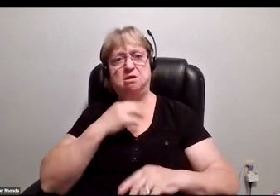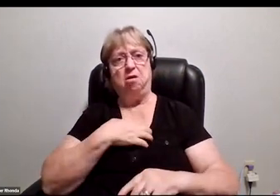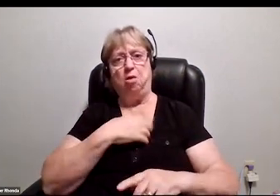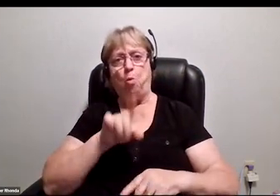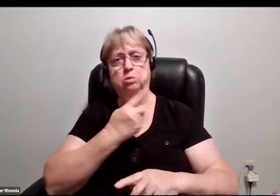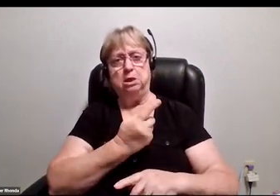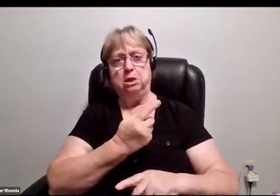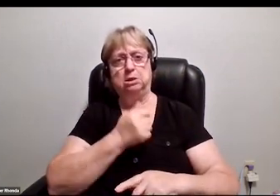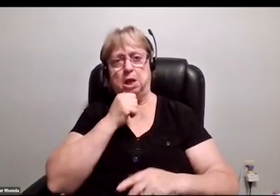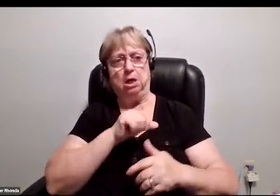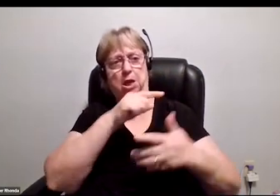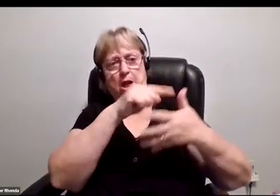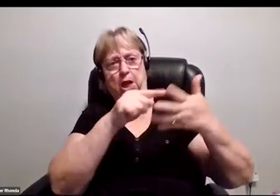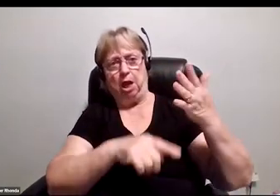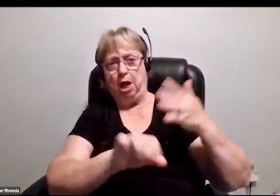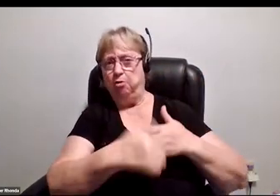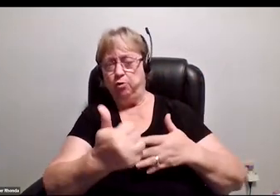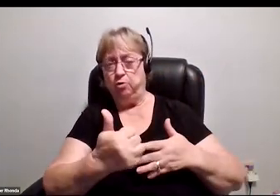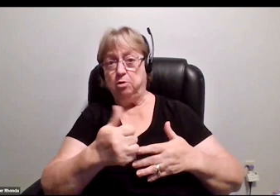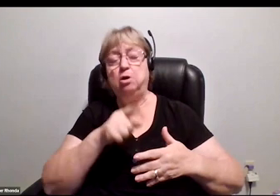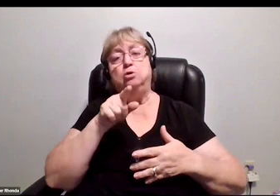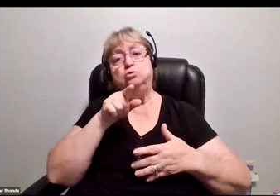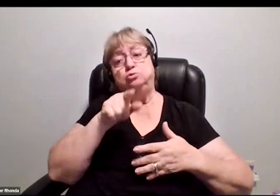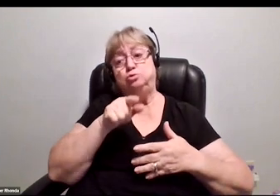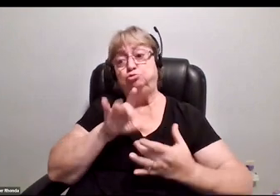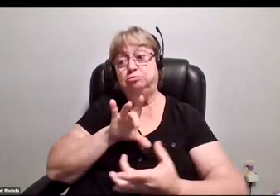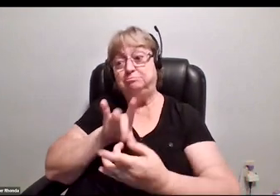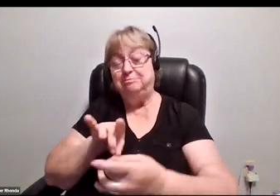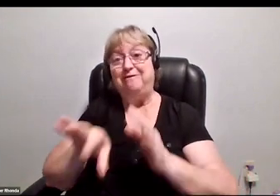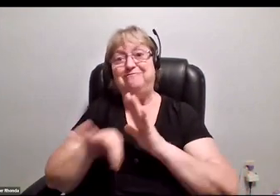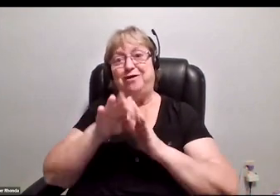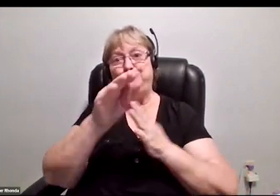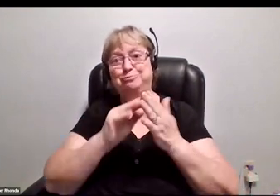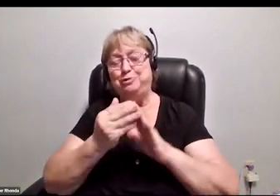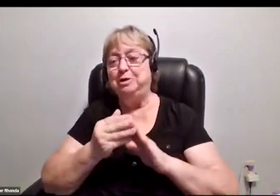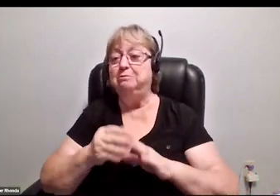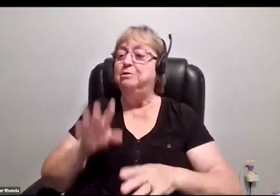When you connect with folks, talk about your wins, encourage each other,